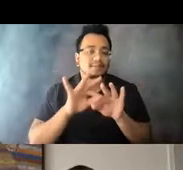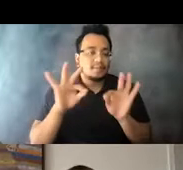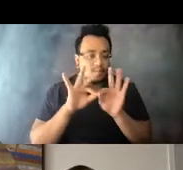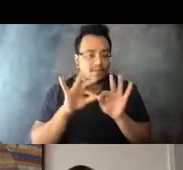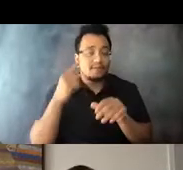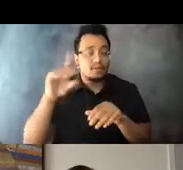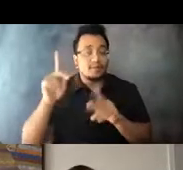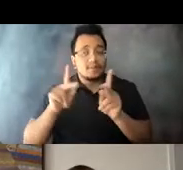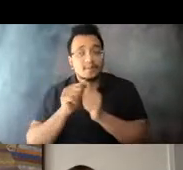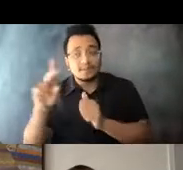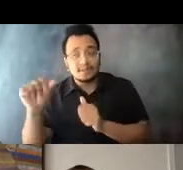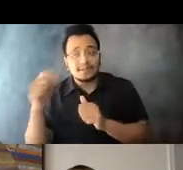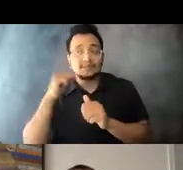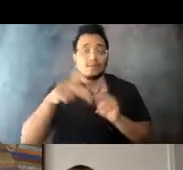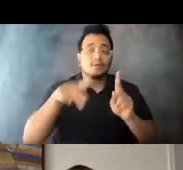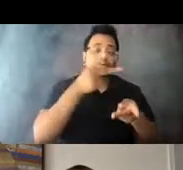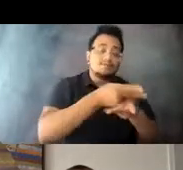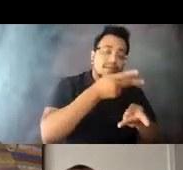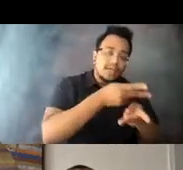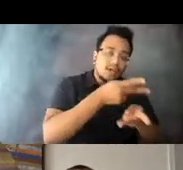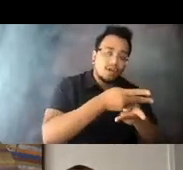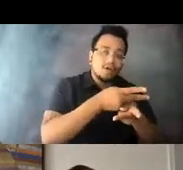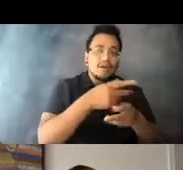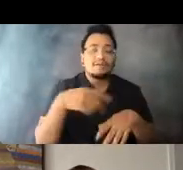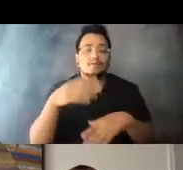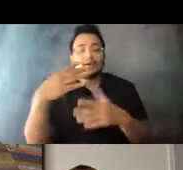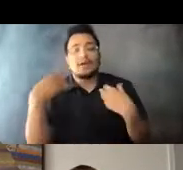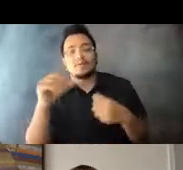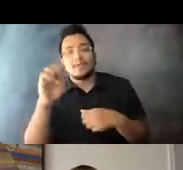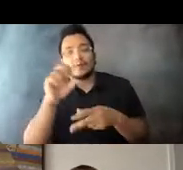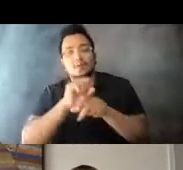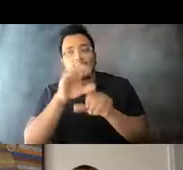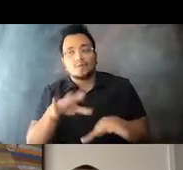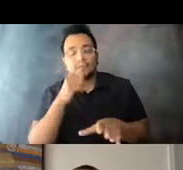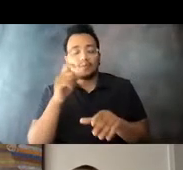care attendants, direct care and healthcare workers that our community relies on every day.